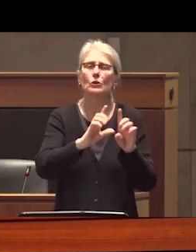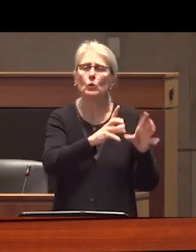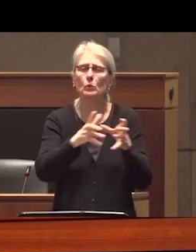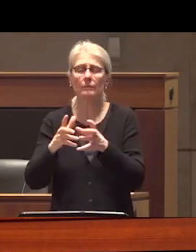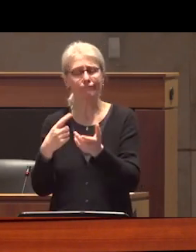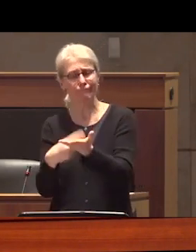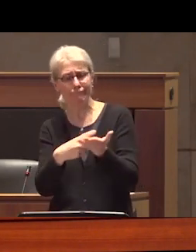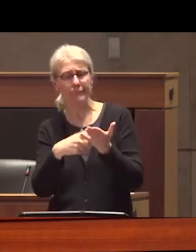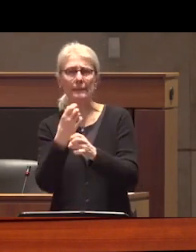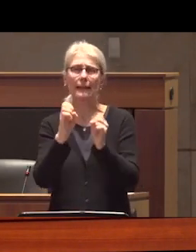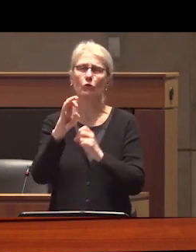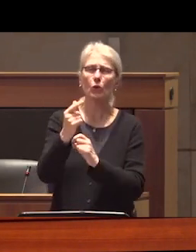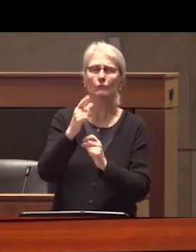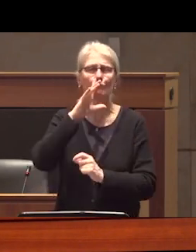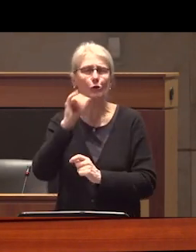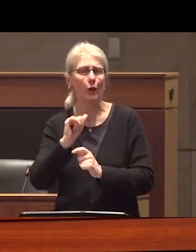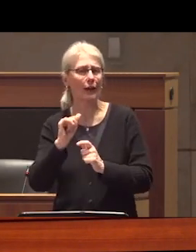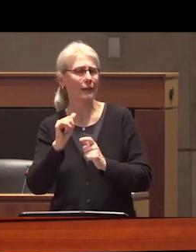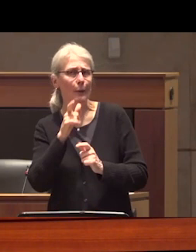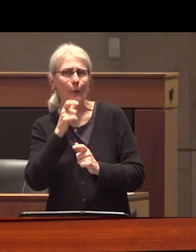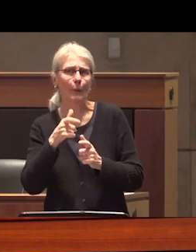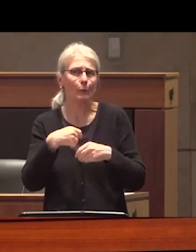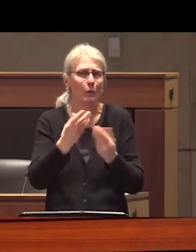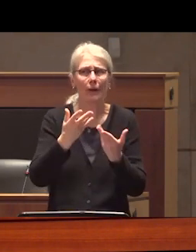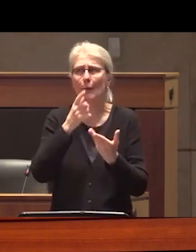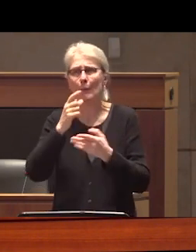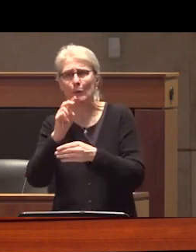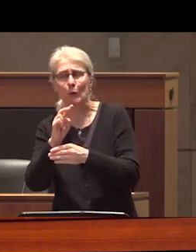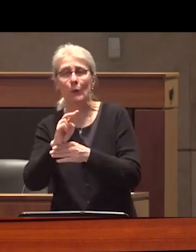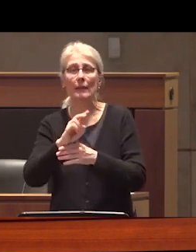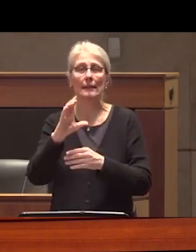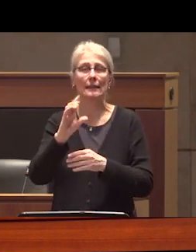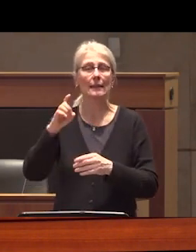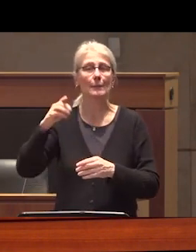Supply could actually look like I also invite you to explore uh the cdpc Imagine safe Supply